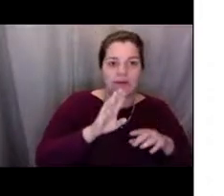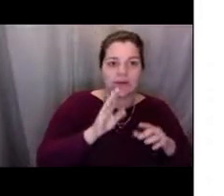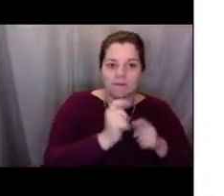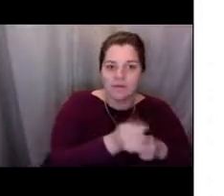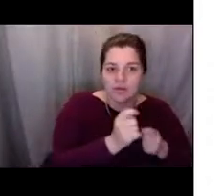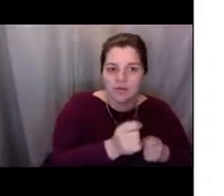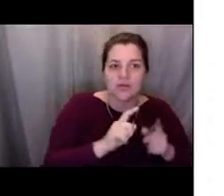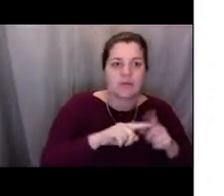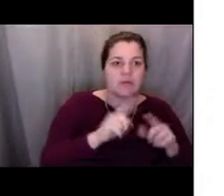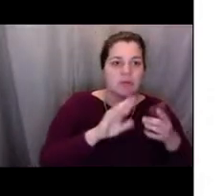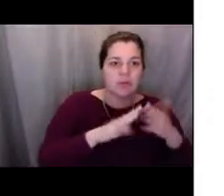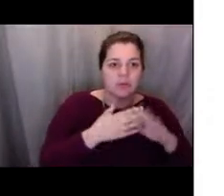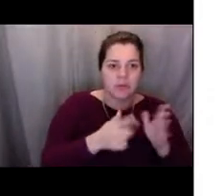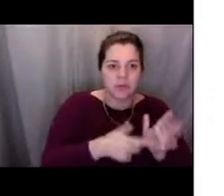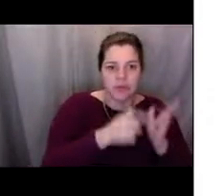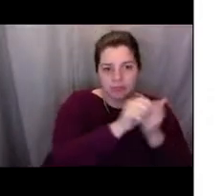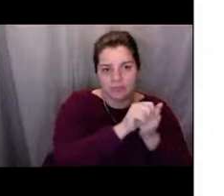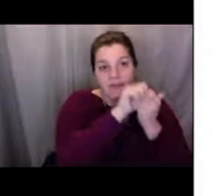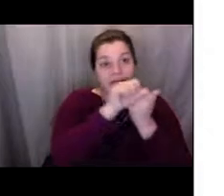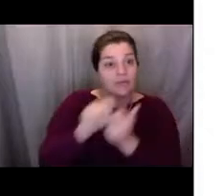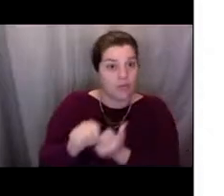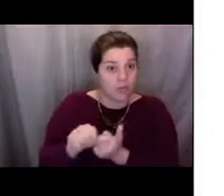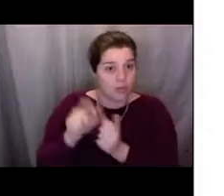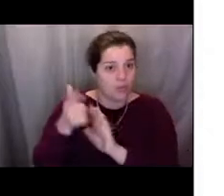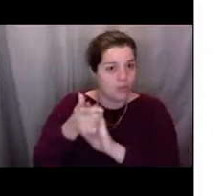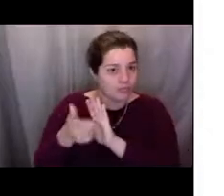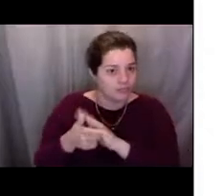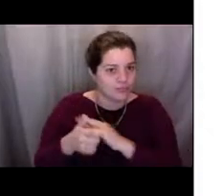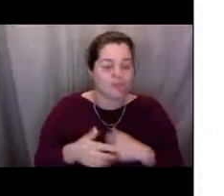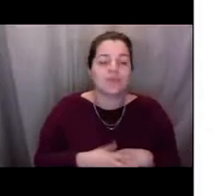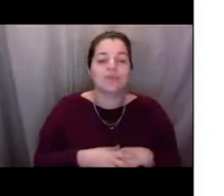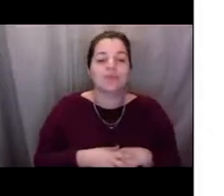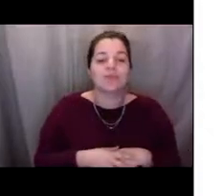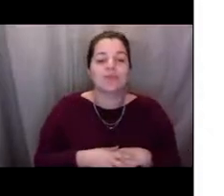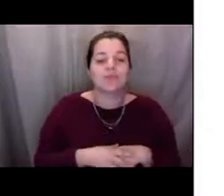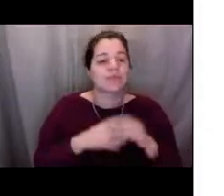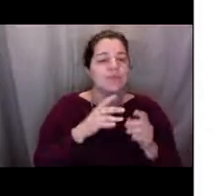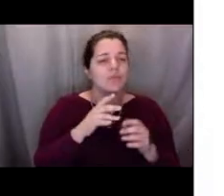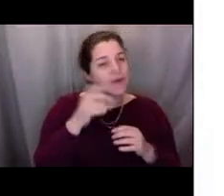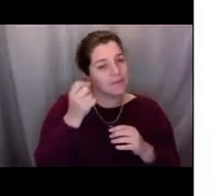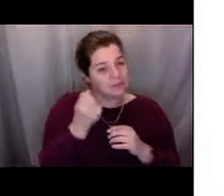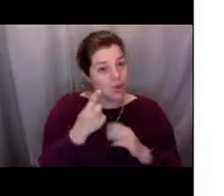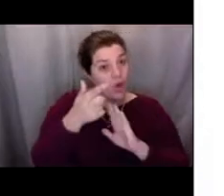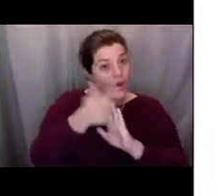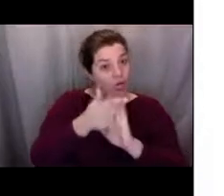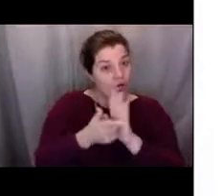and the last leg of the stool, enforcement, is we use those laws that are set by the management